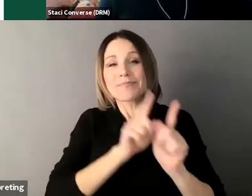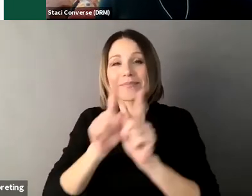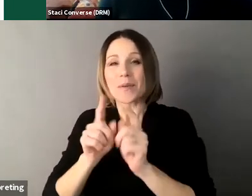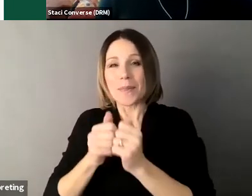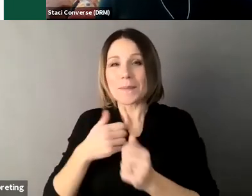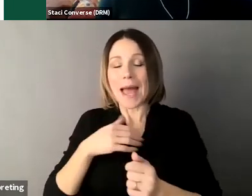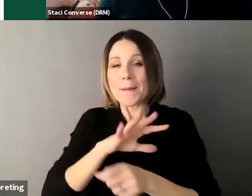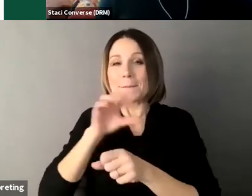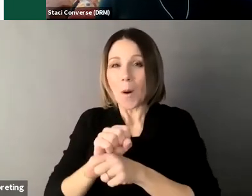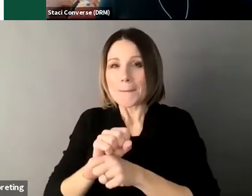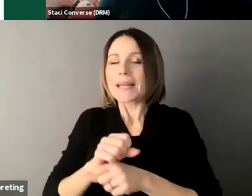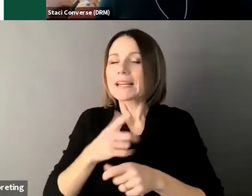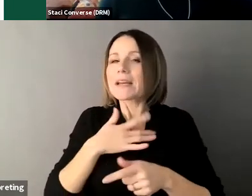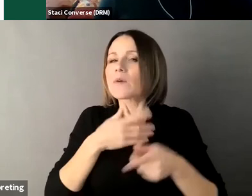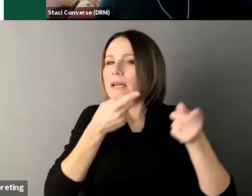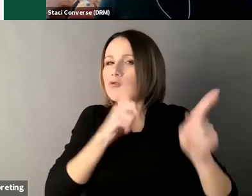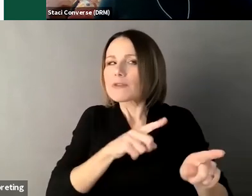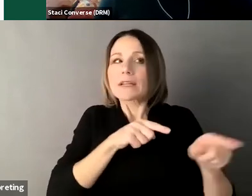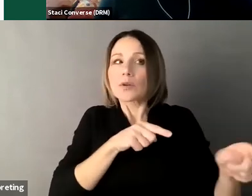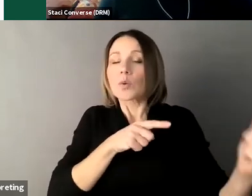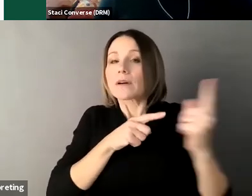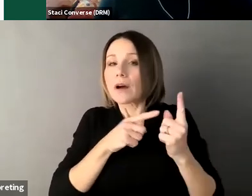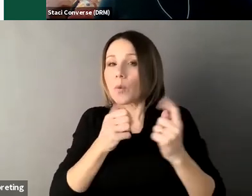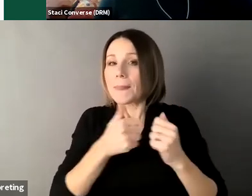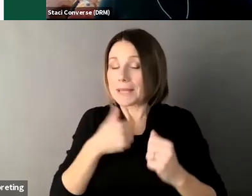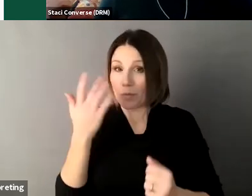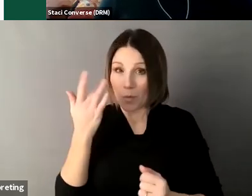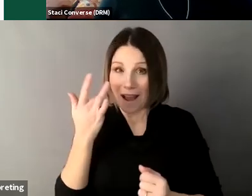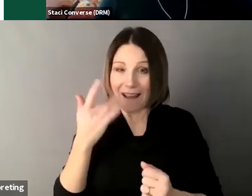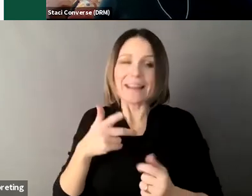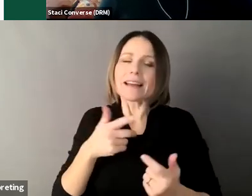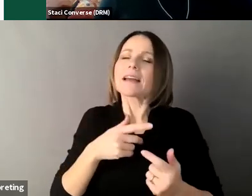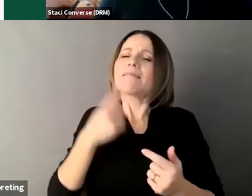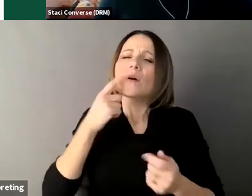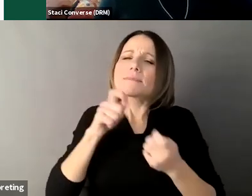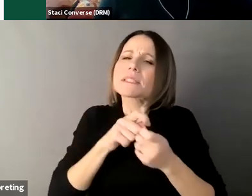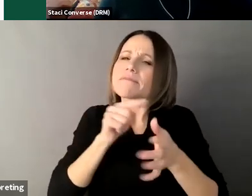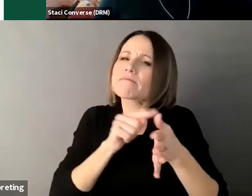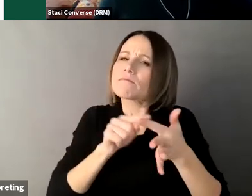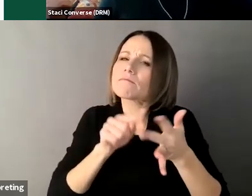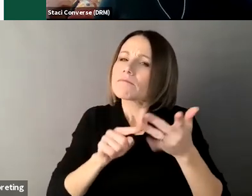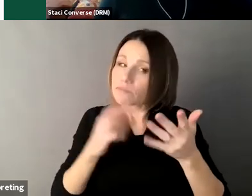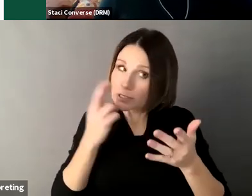um Kile mentioned there's a sample in the in the guide um it's just a sample we think it's a pretty